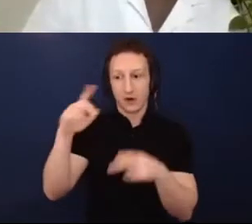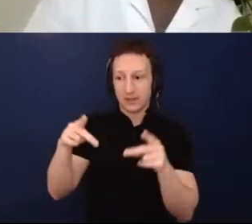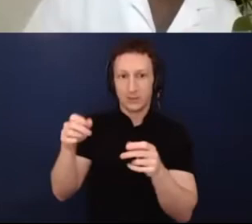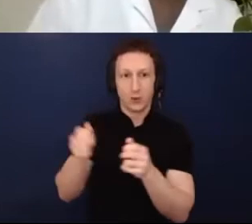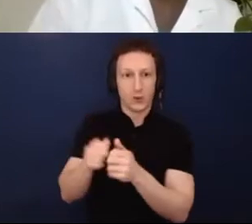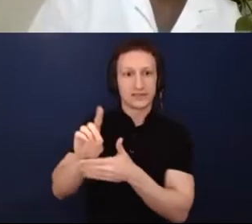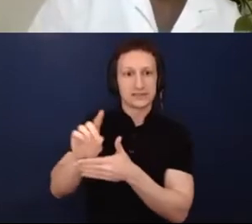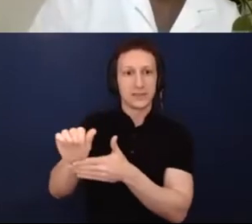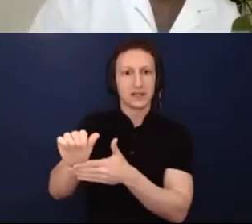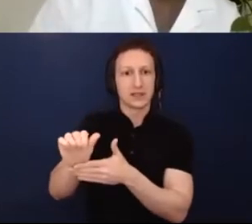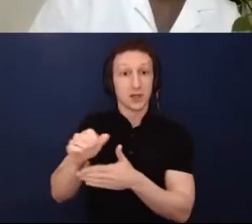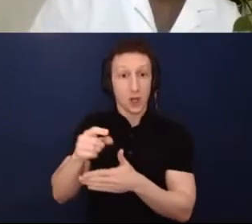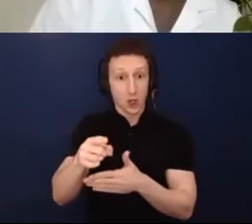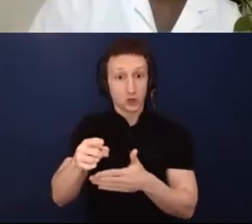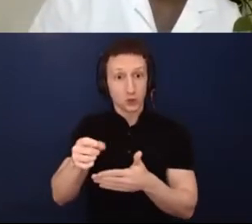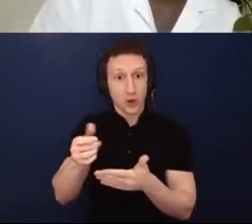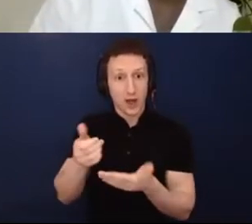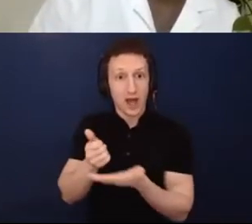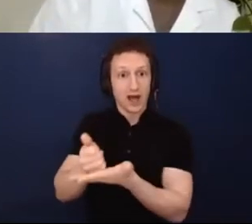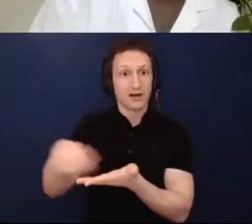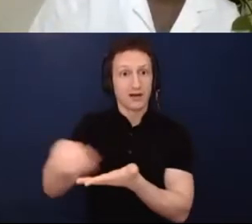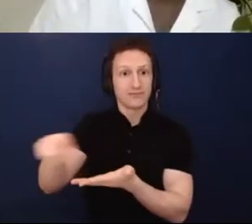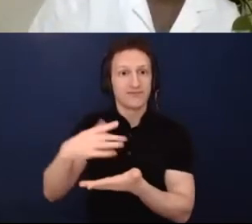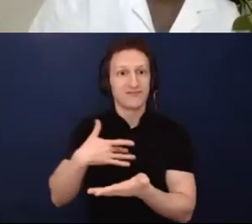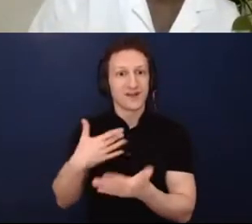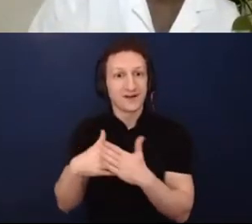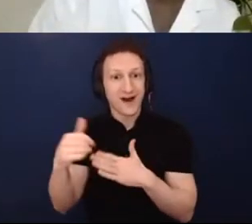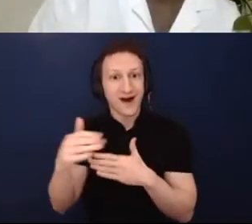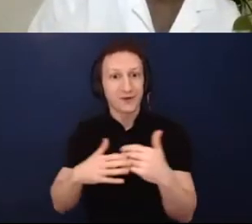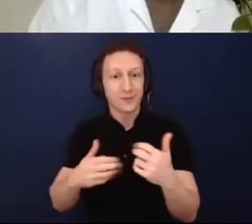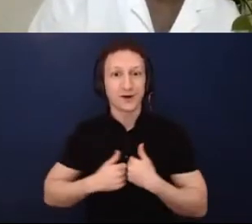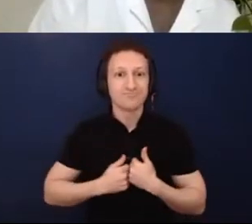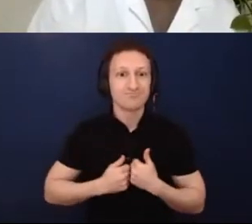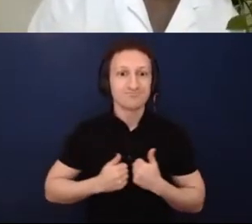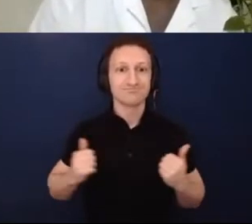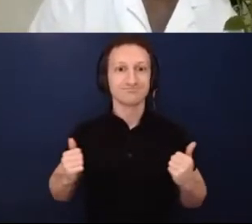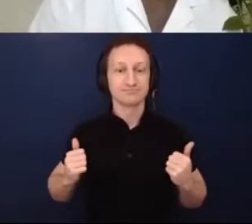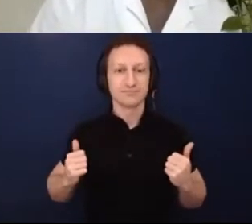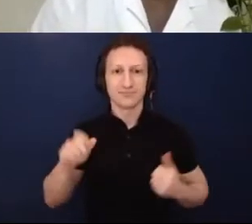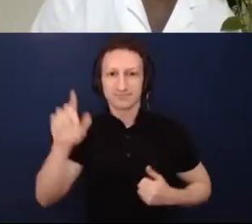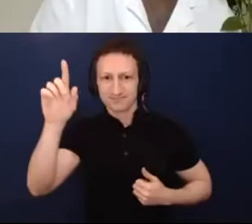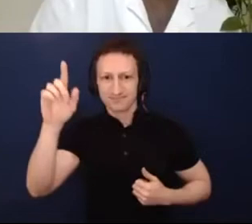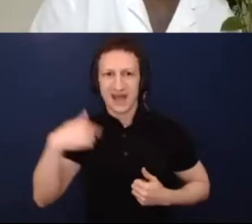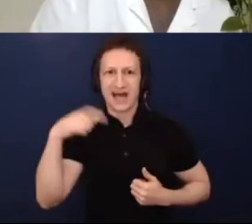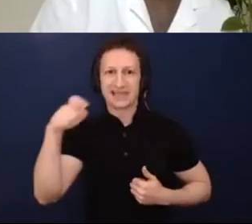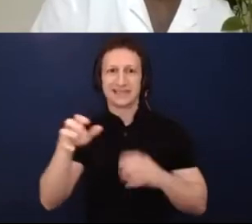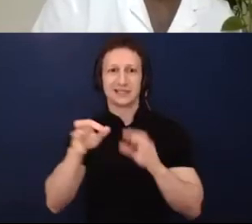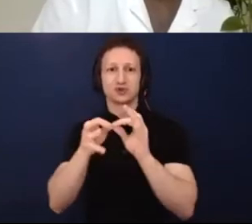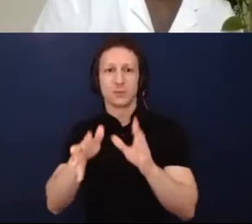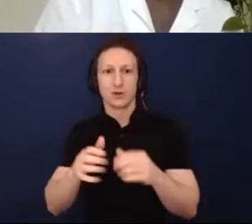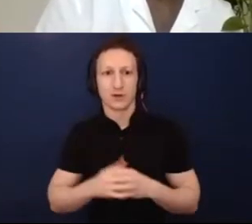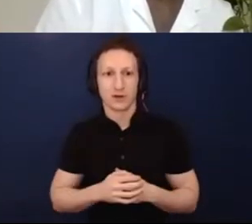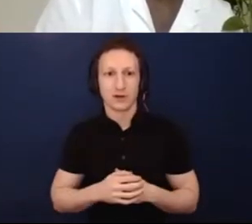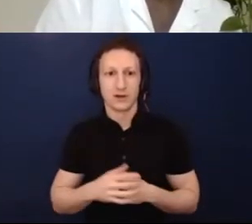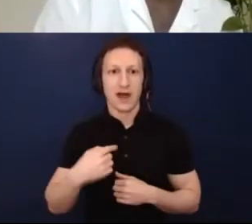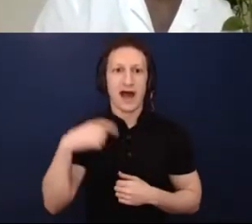out and say 'Yes, I do have this disability. I need this kind of accommodation," and is that part of this statement? How are you